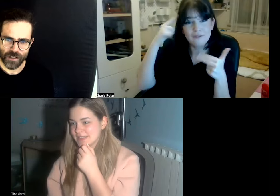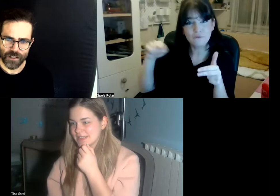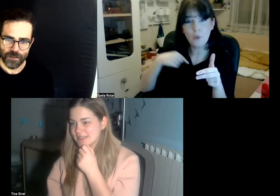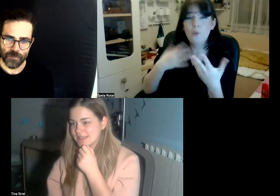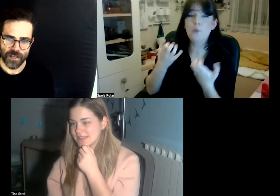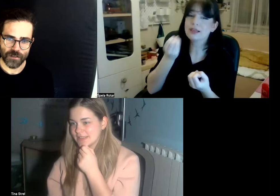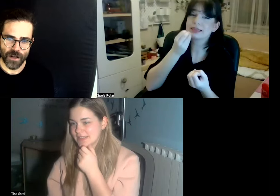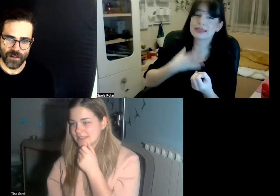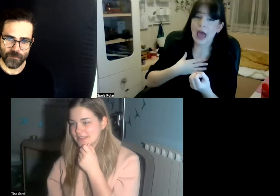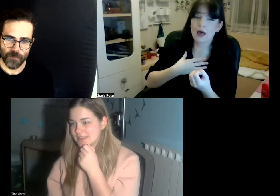me as well